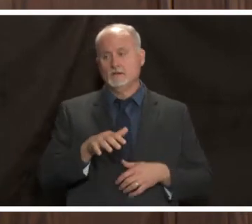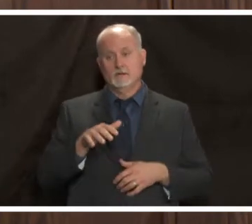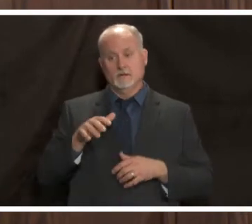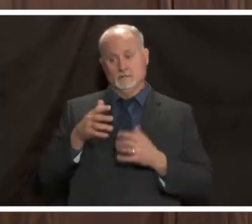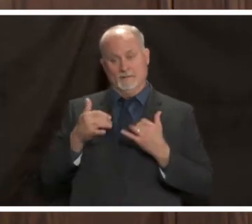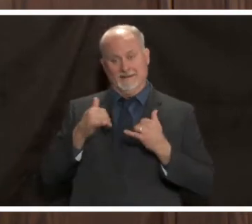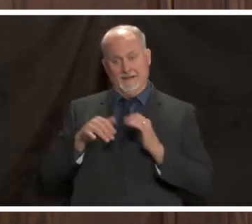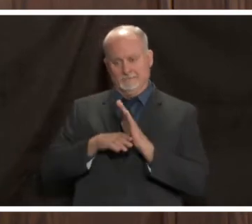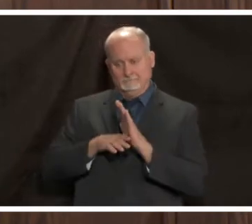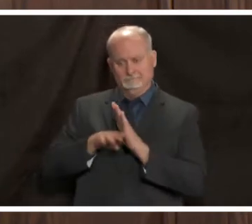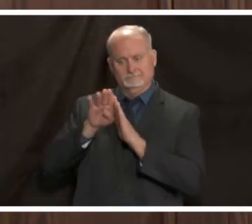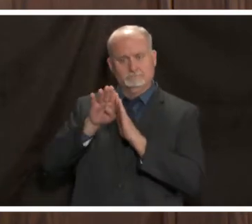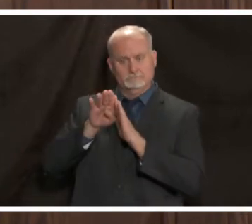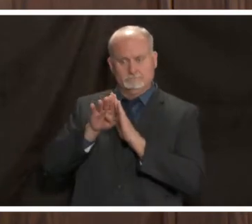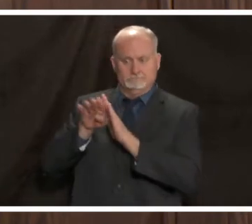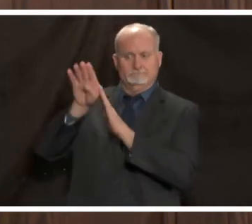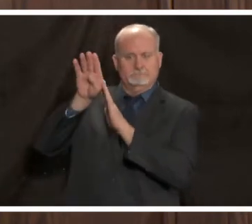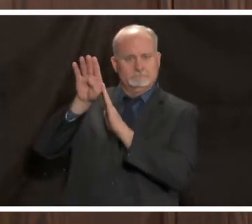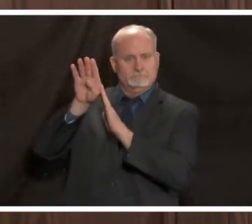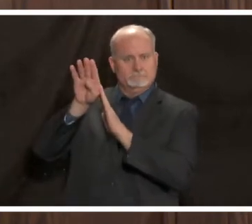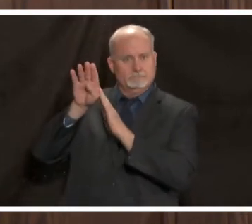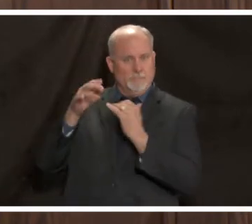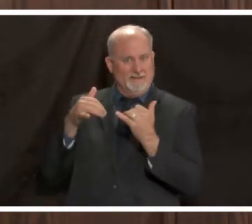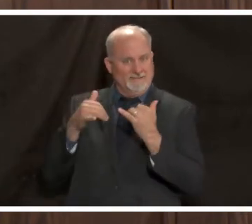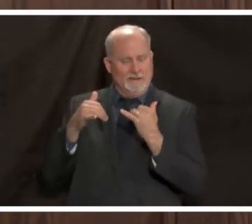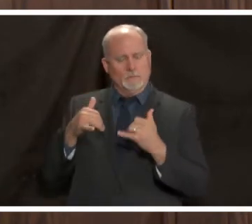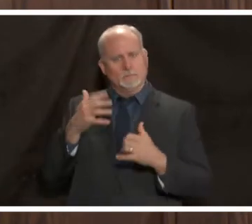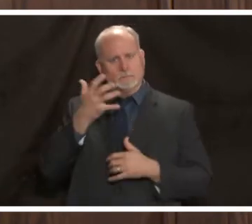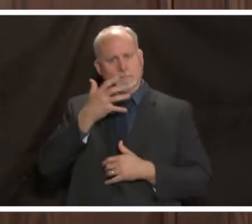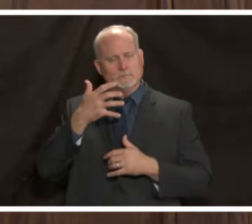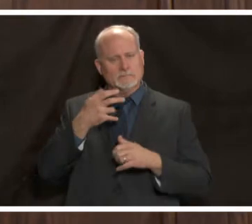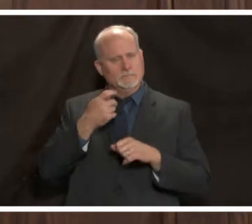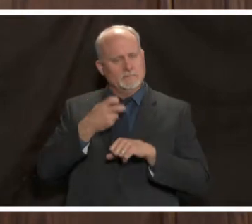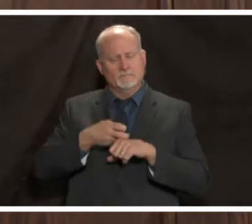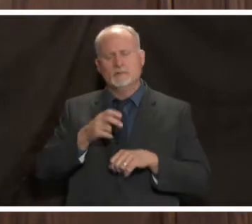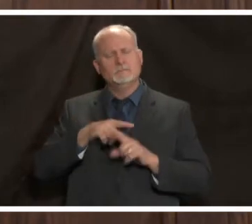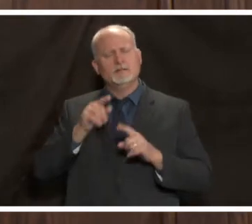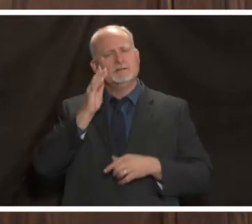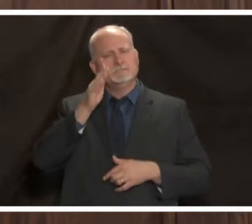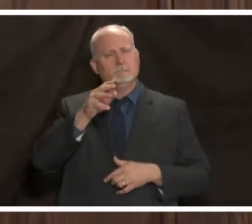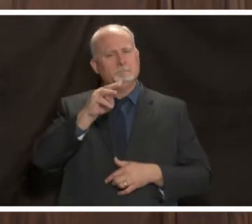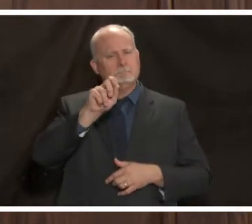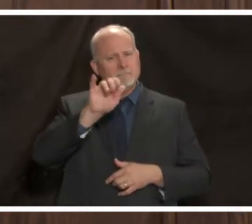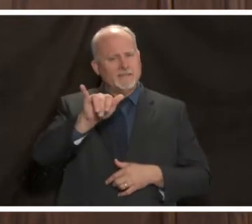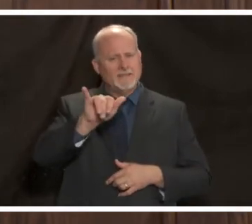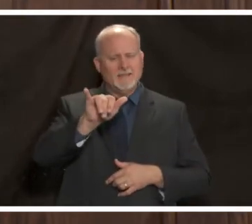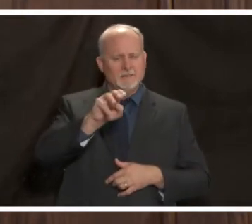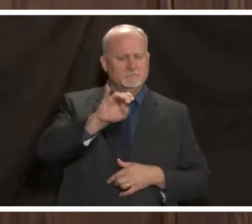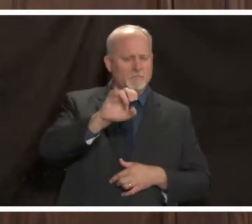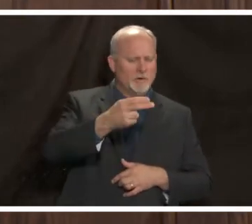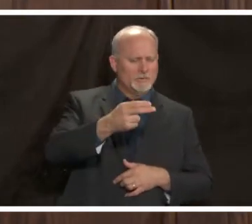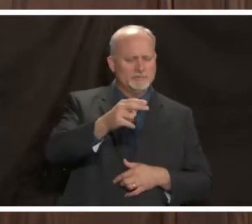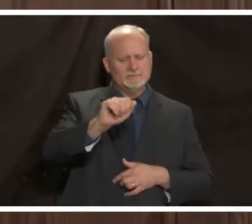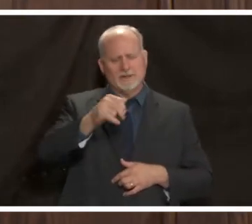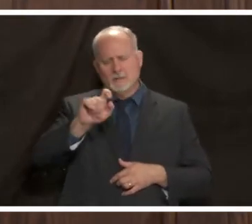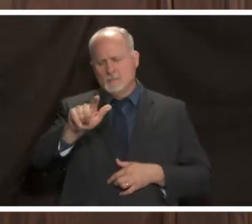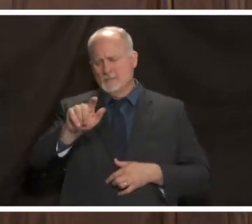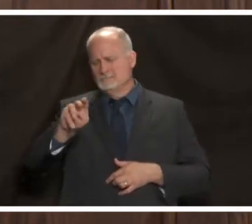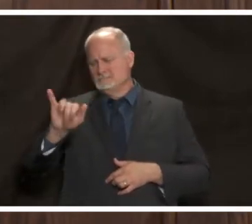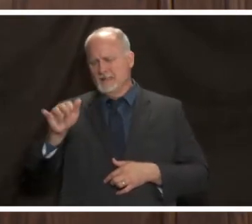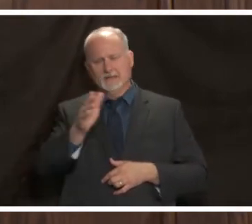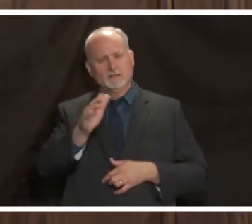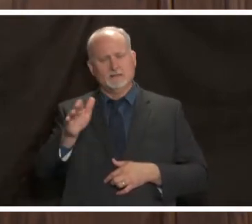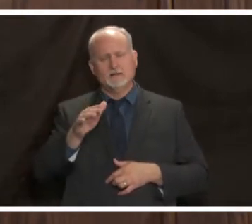but but the point is that come march april may the production the distribution will become fine-tuned